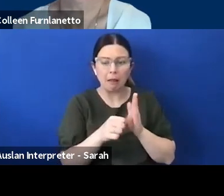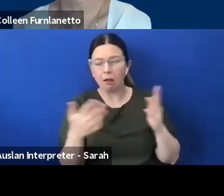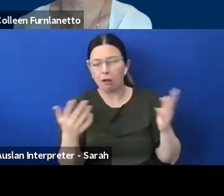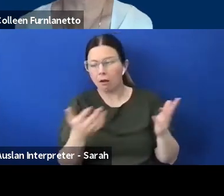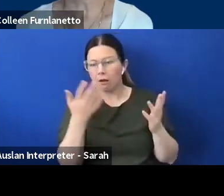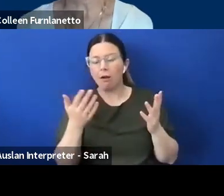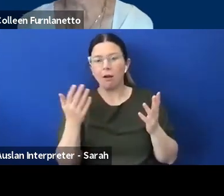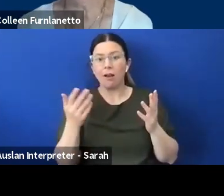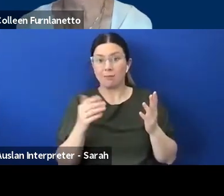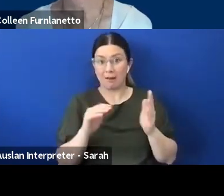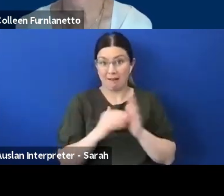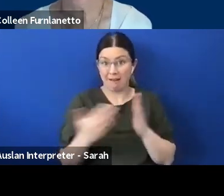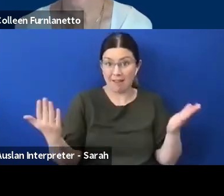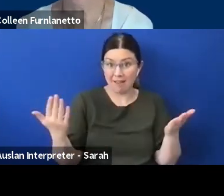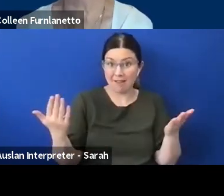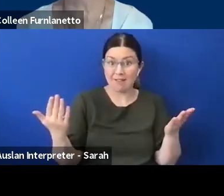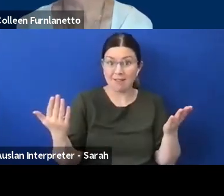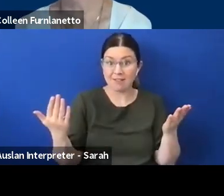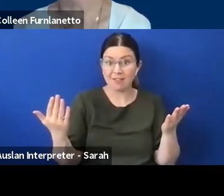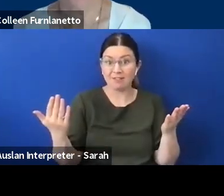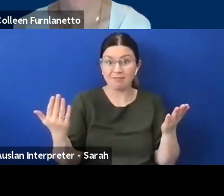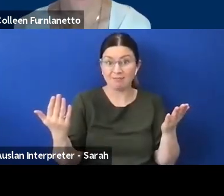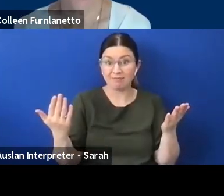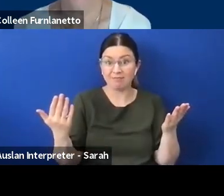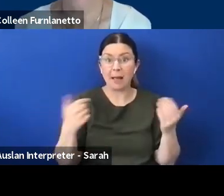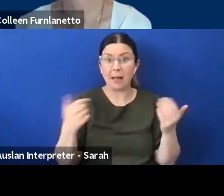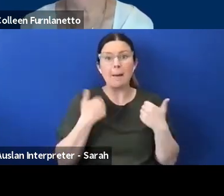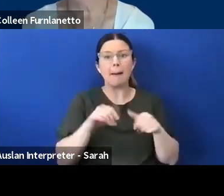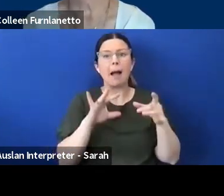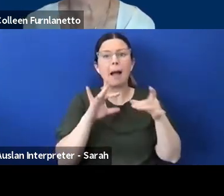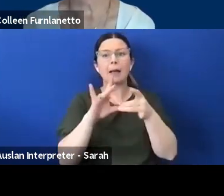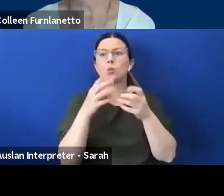it has meant that people can be connected that would have never before as you say Jim and